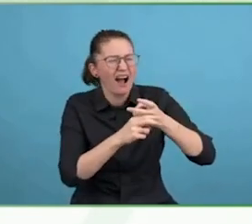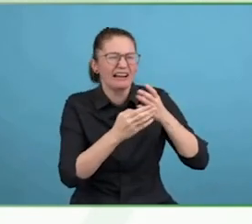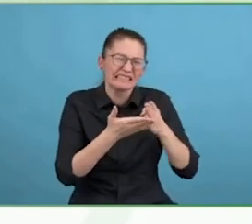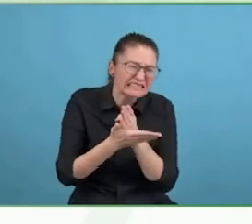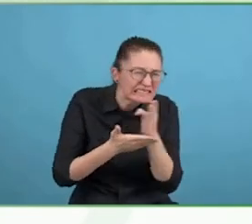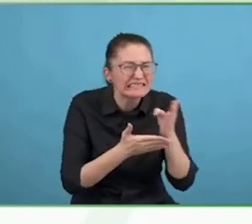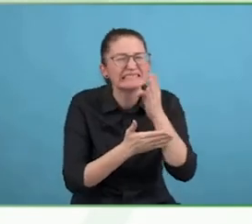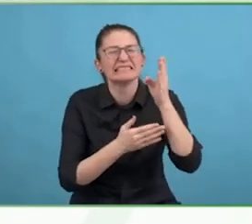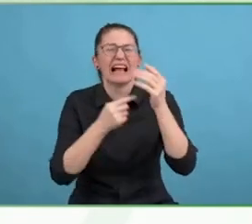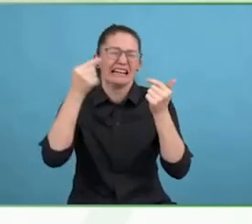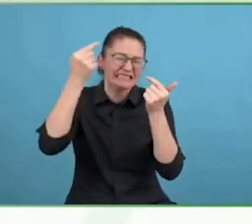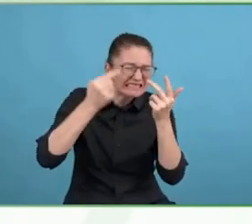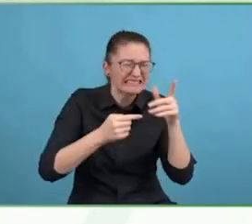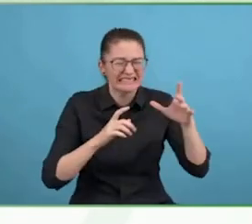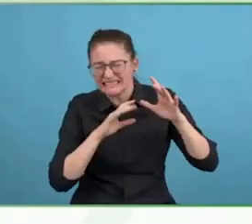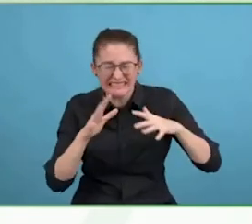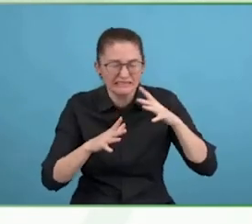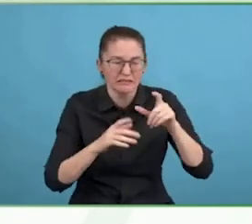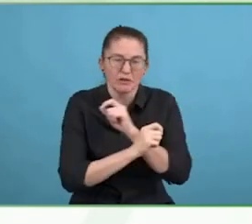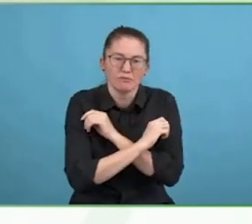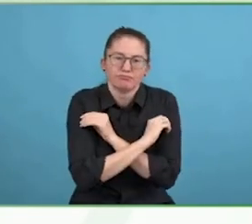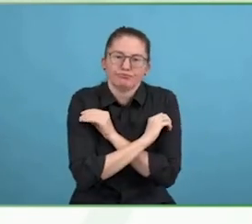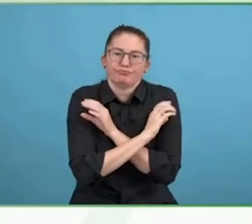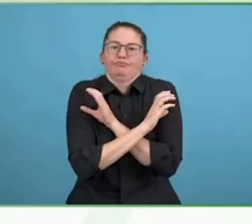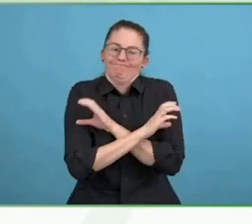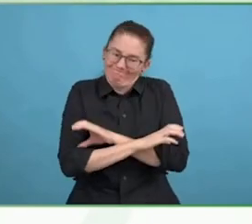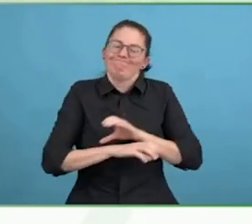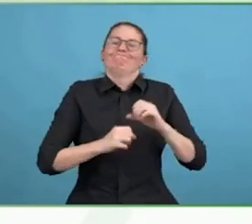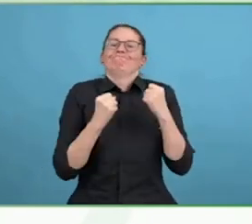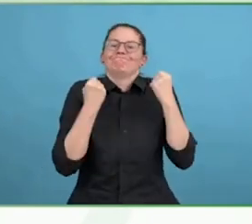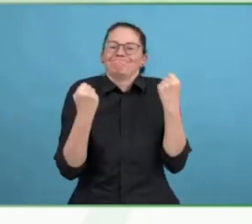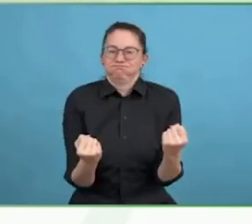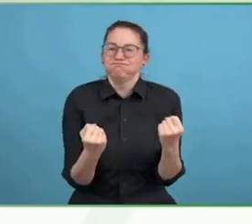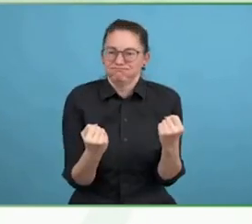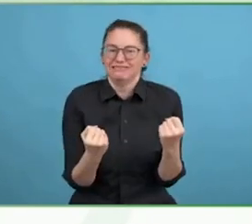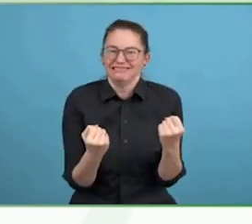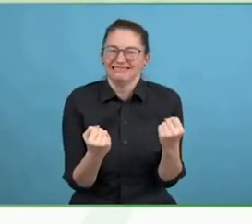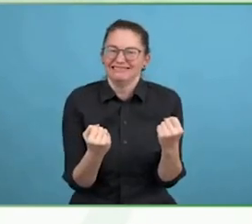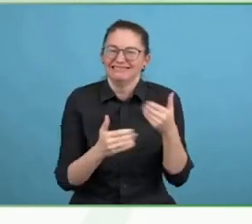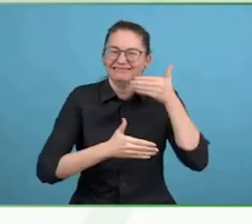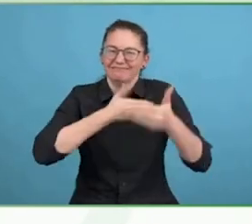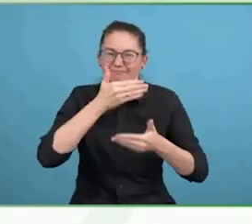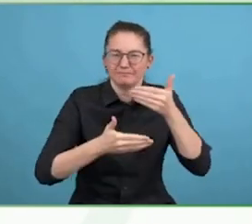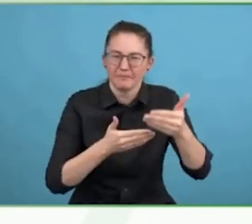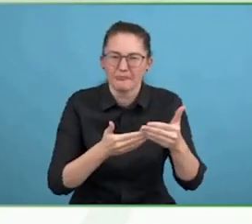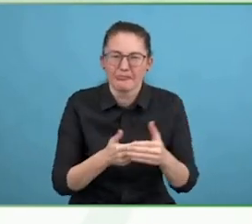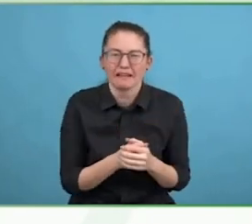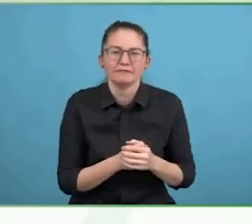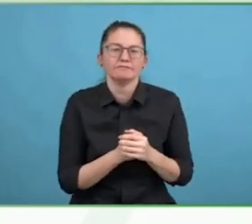you cannot empower someone else. I realised that when I was in hospital, nobody empowered me to walk.